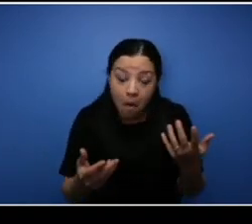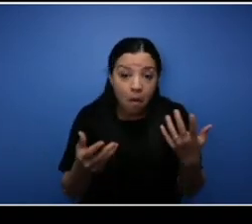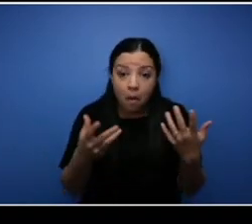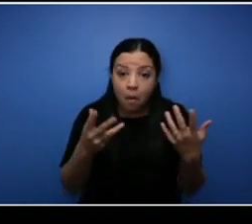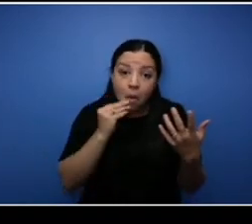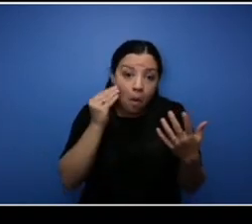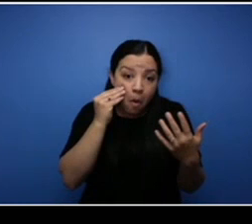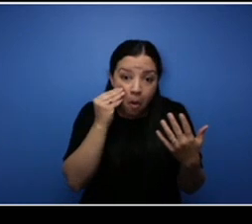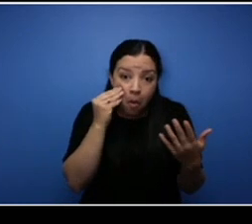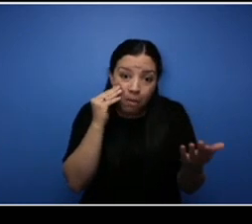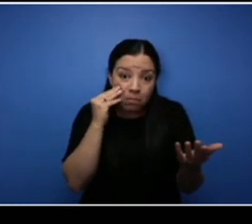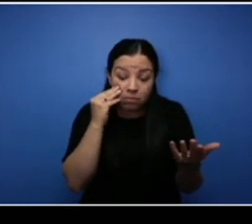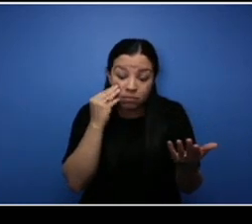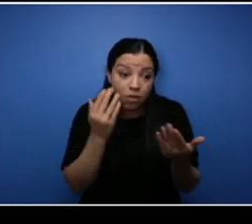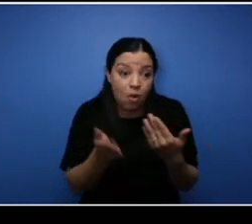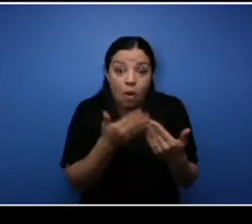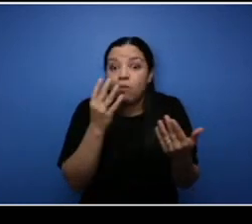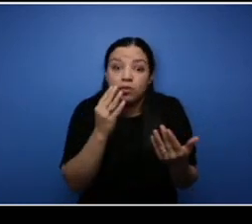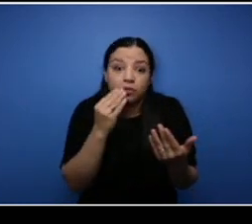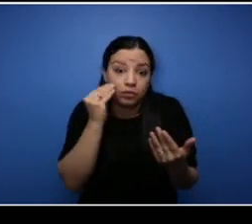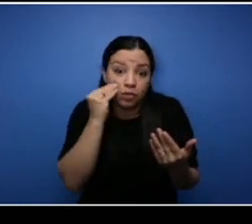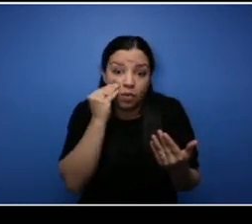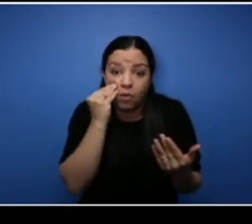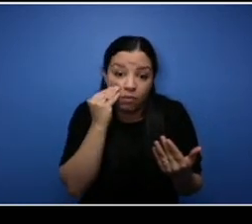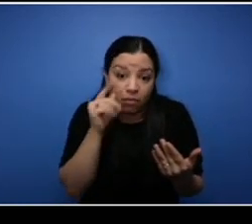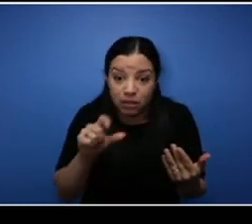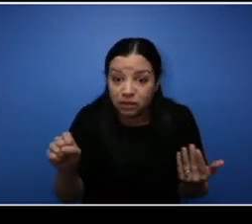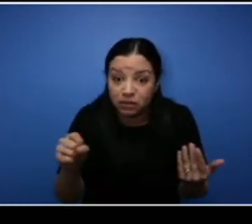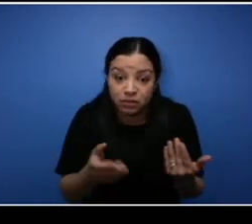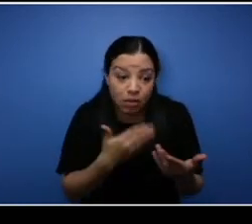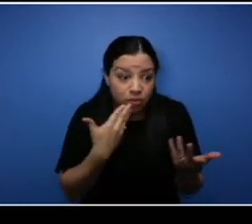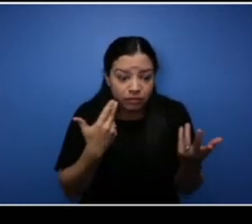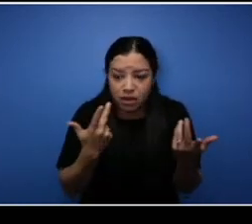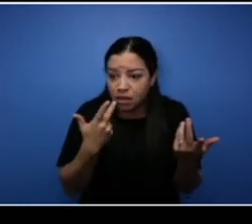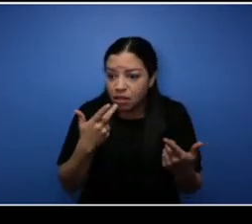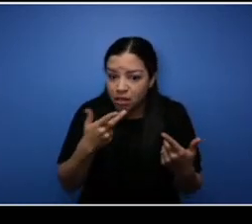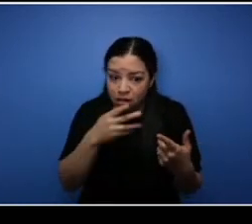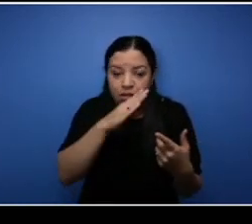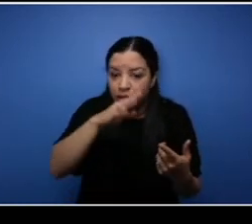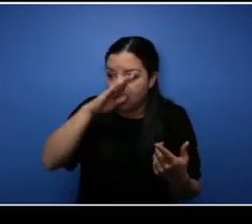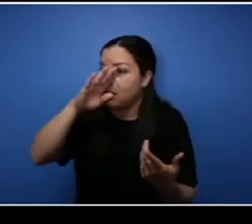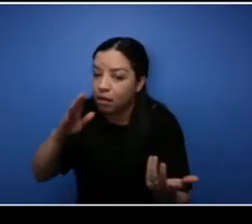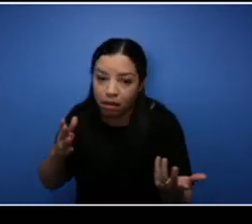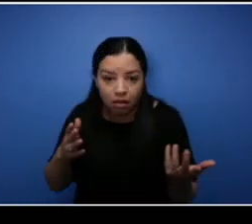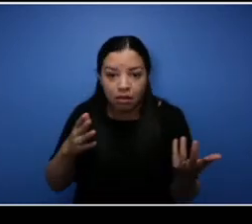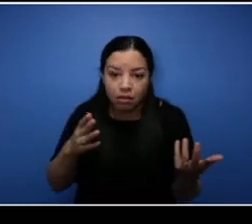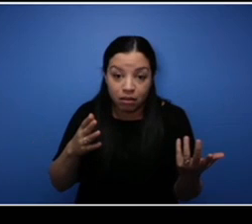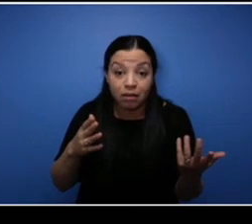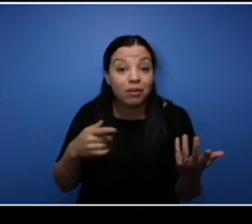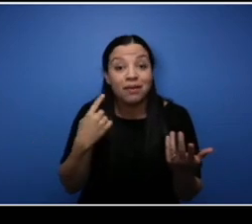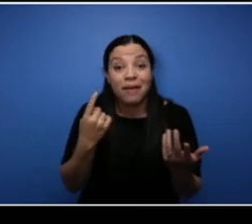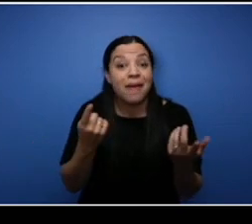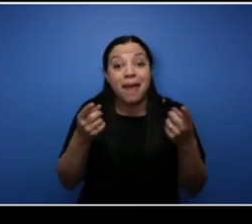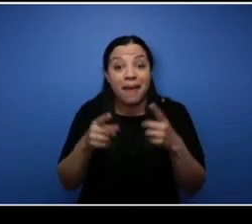there was nothing and I would say one thing that did help me, and Shayla was working there